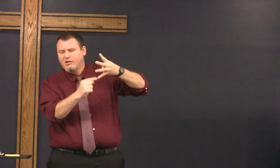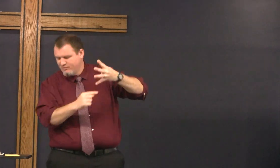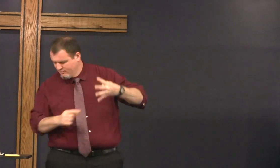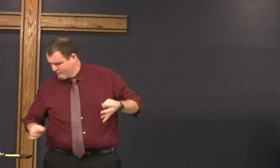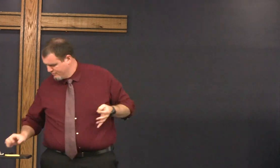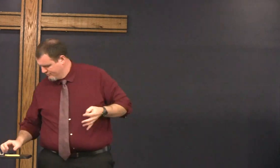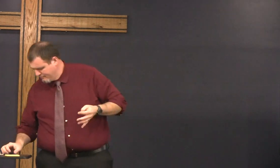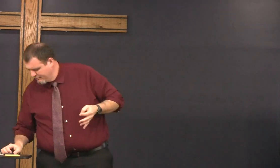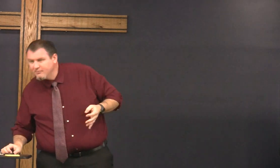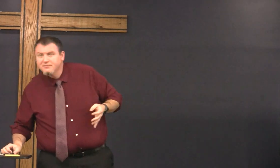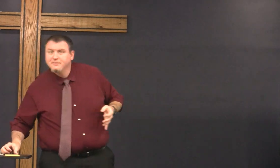I came up with four